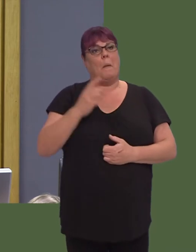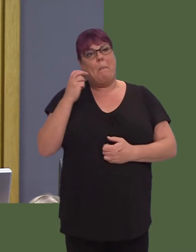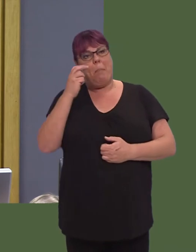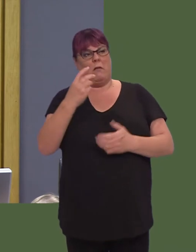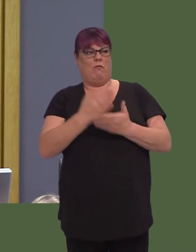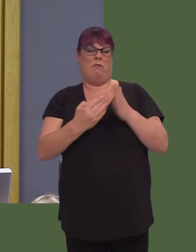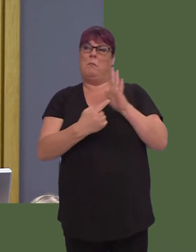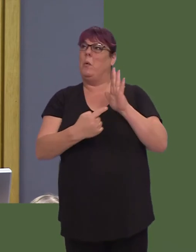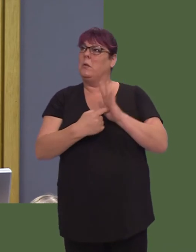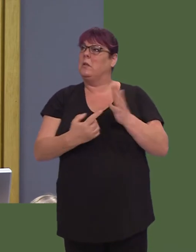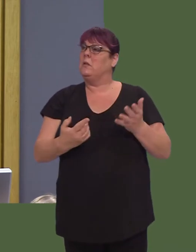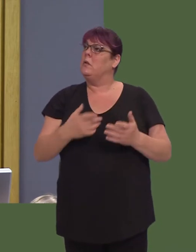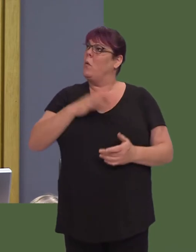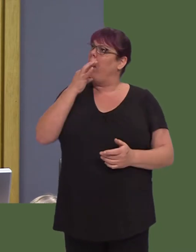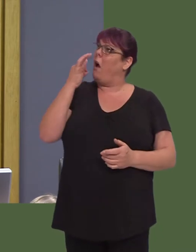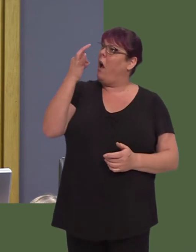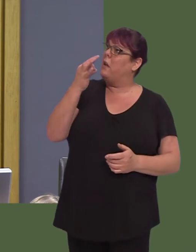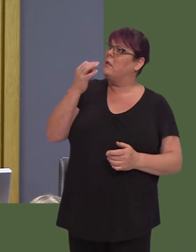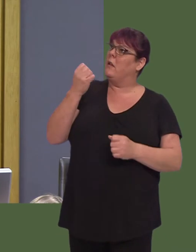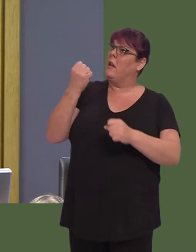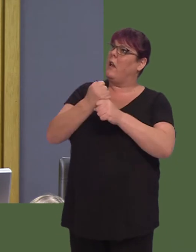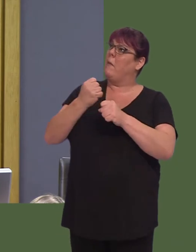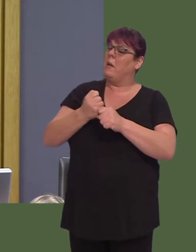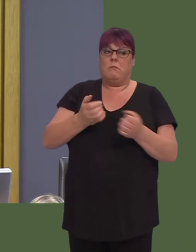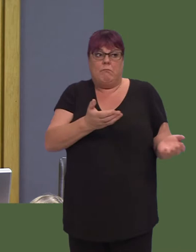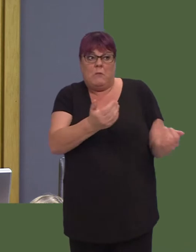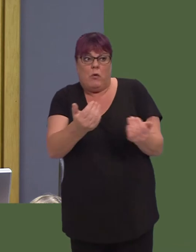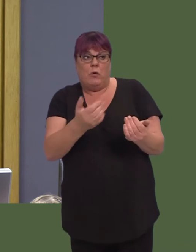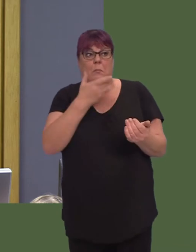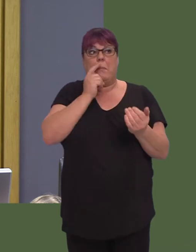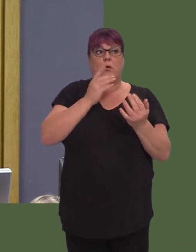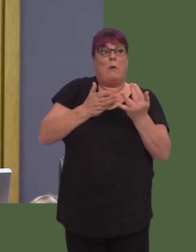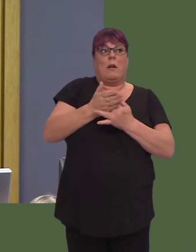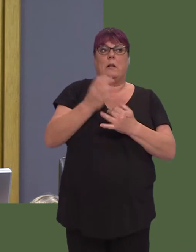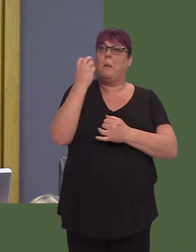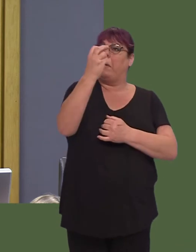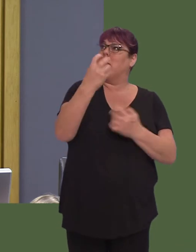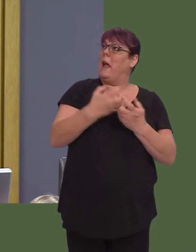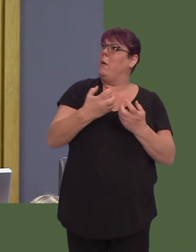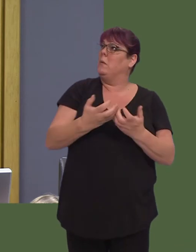can the Welsh Government do to encourage people to take the bus and improve the environment